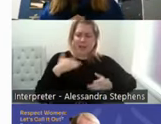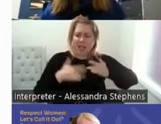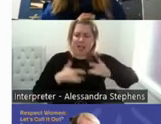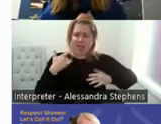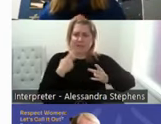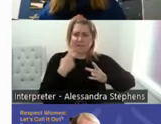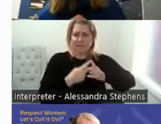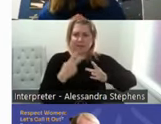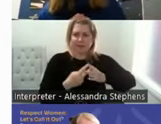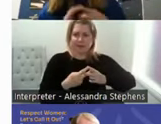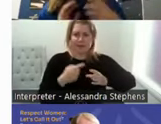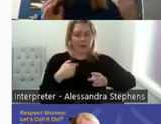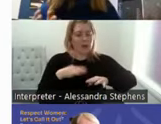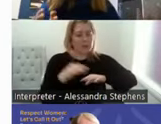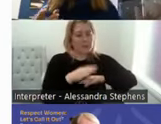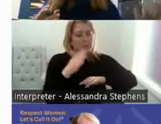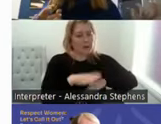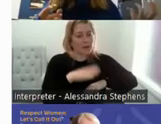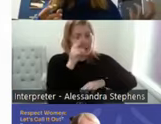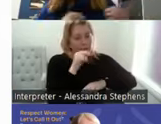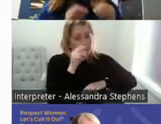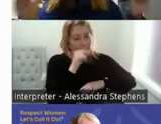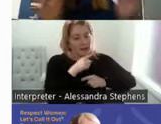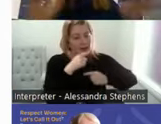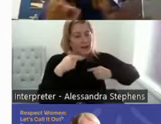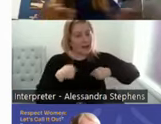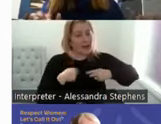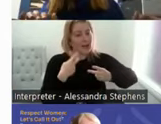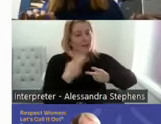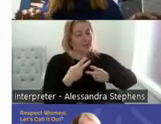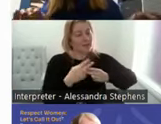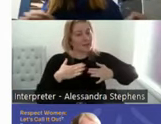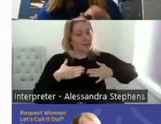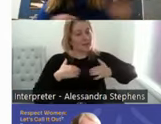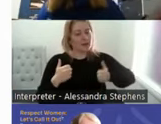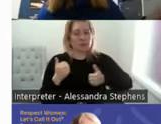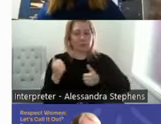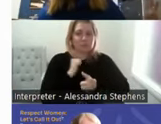married young. They had a great sexual script, but they never talked about sex. The last time